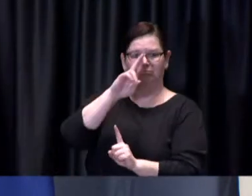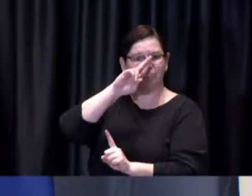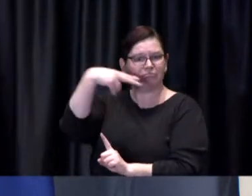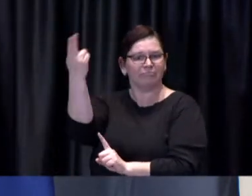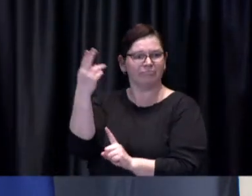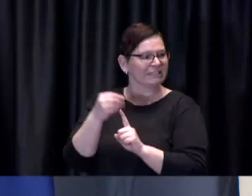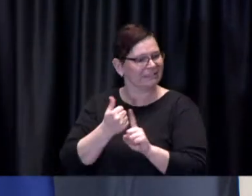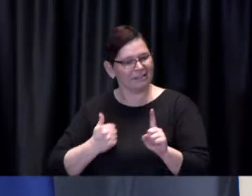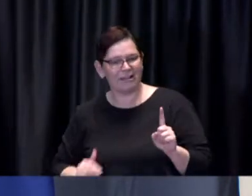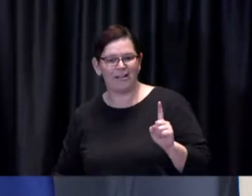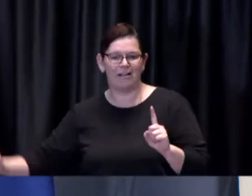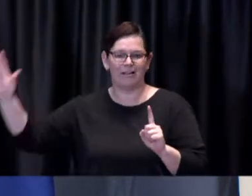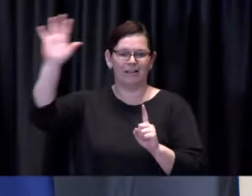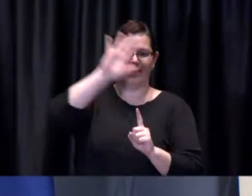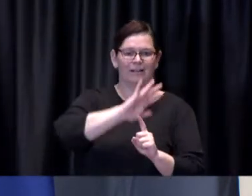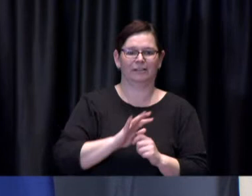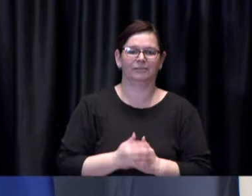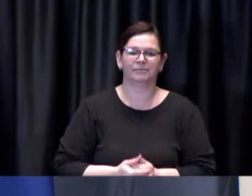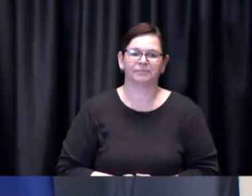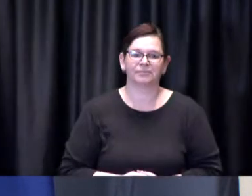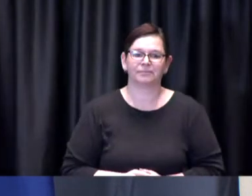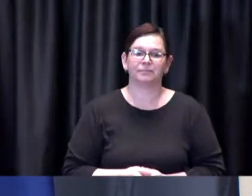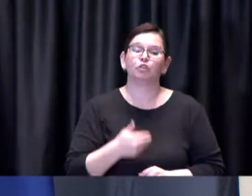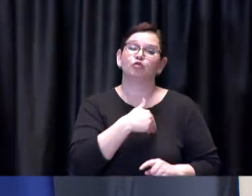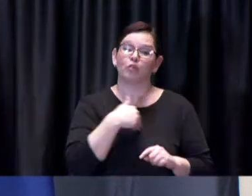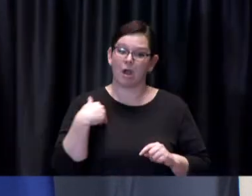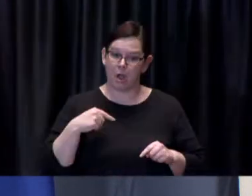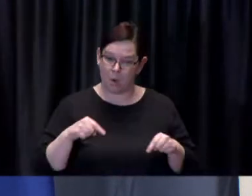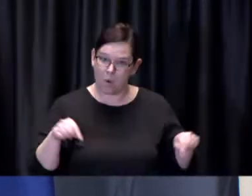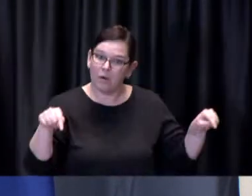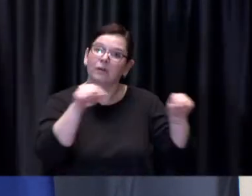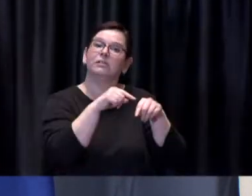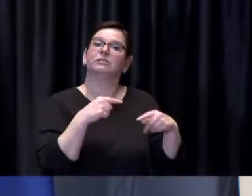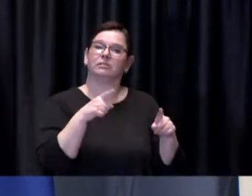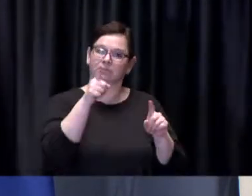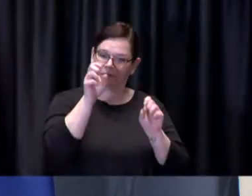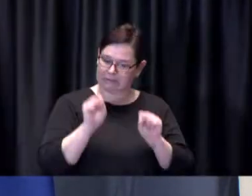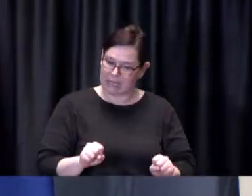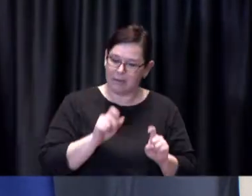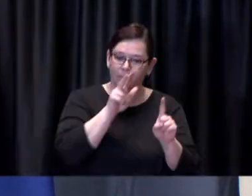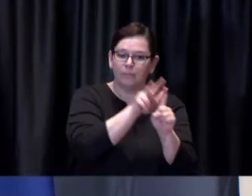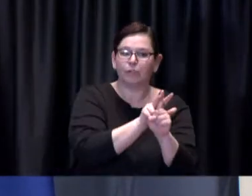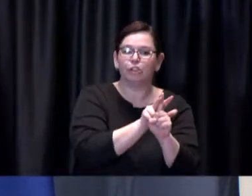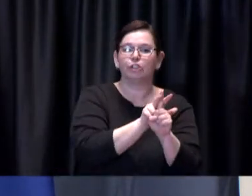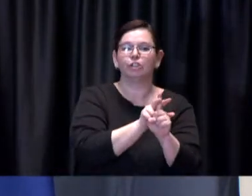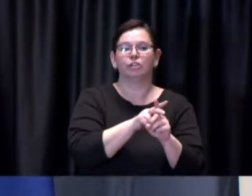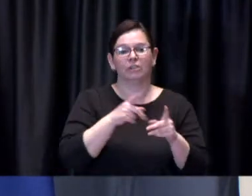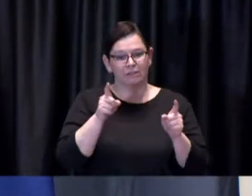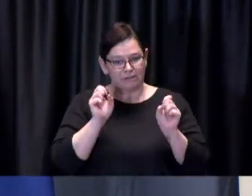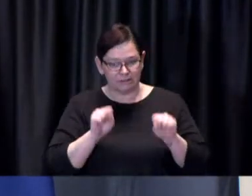Toronto's courses are all affordable, all high quality and all TTC-accessible.